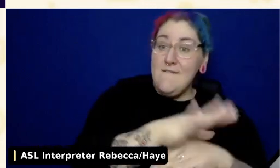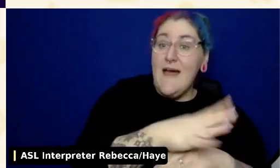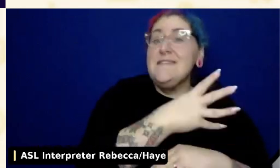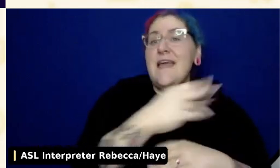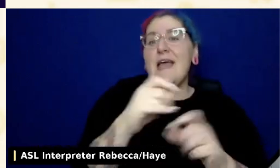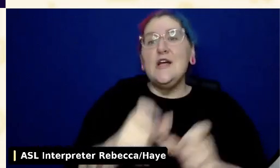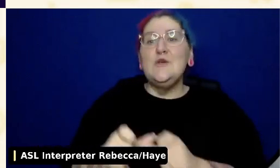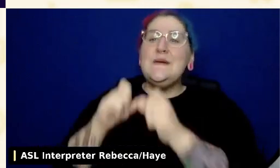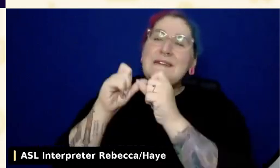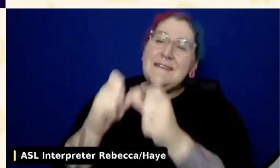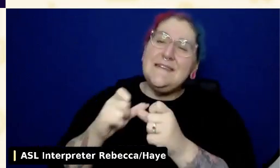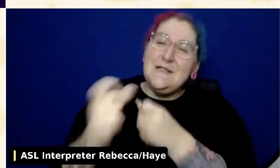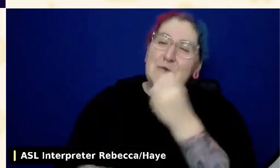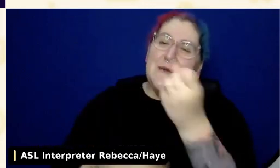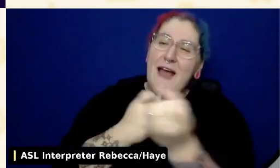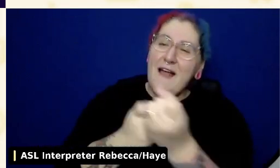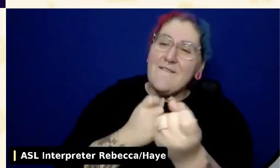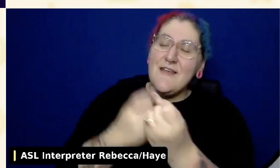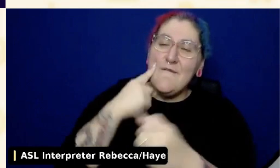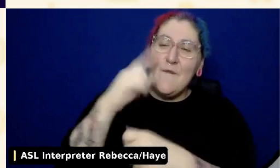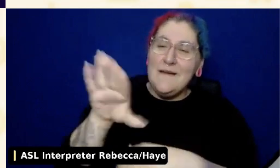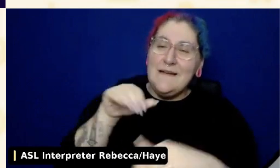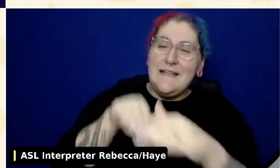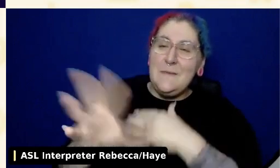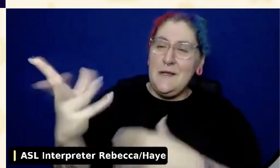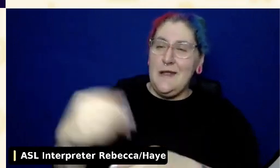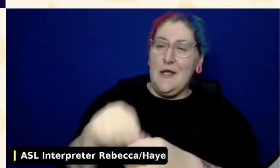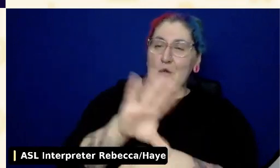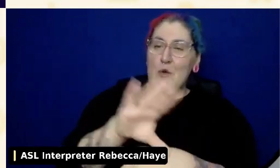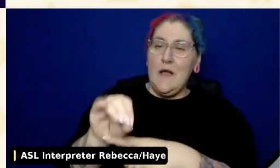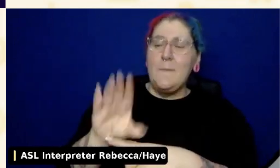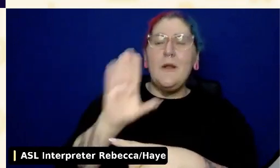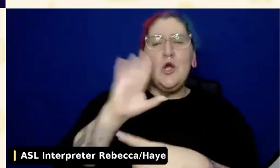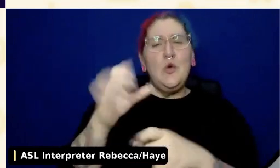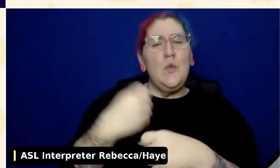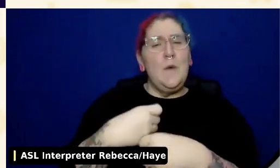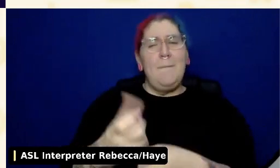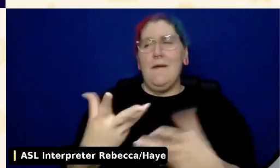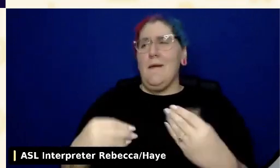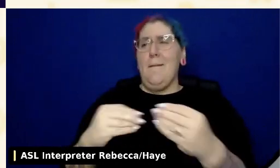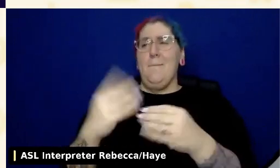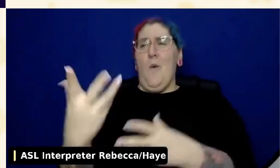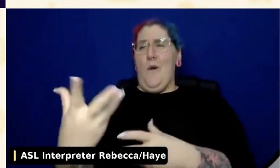and positive impact on just the overall inclusivity of the work your company creates.